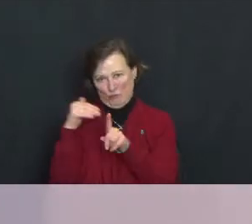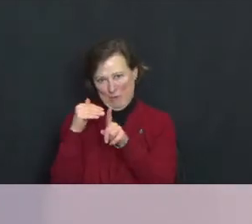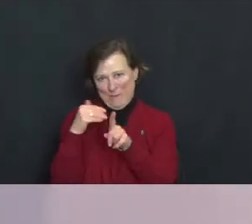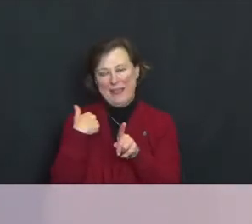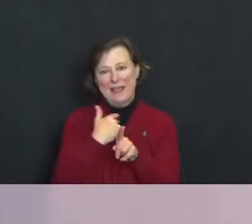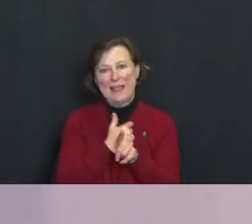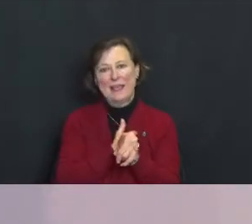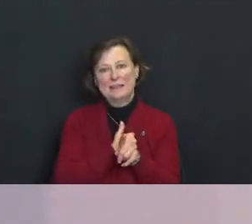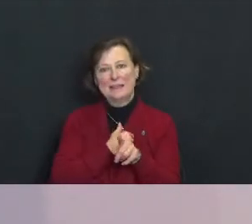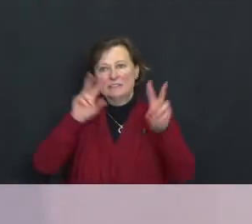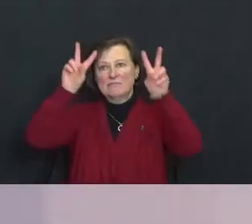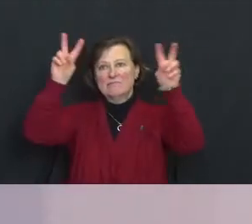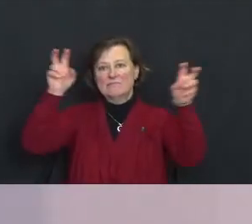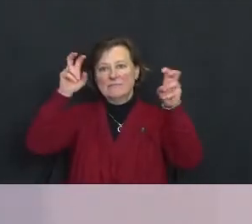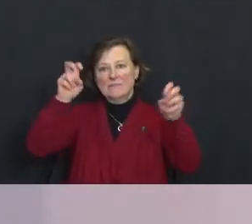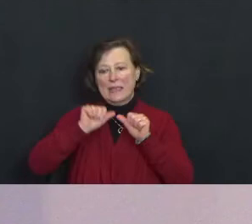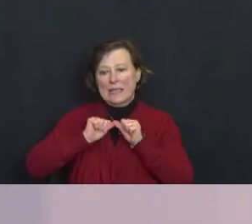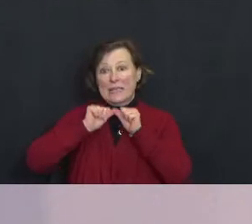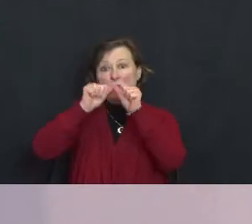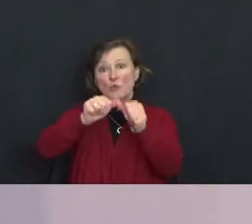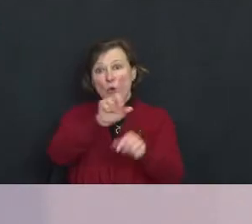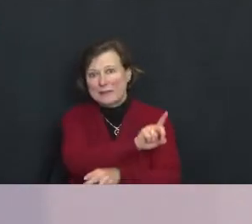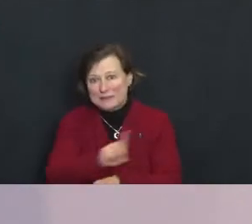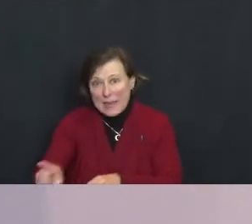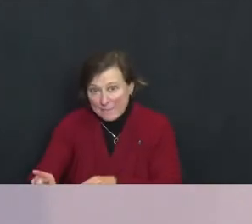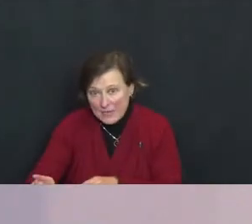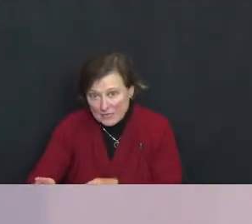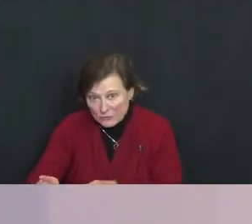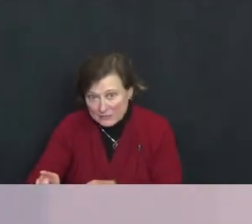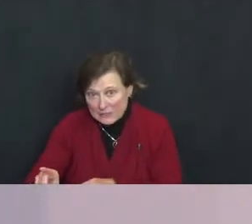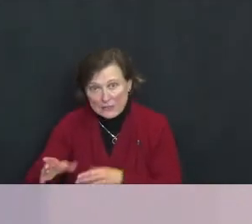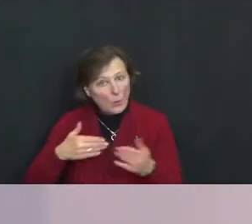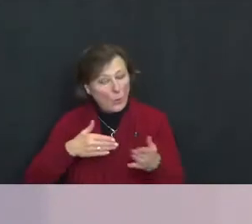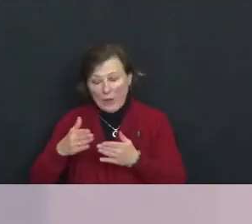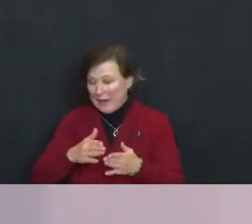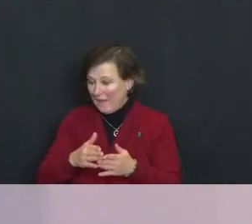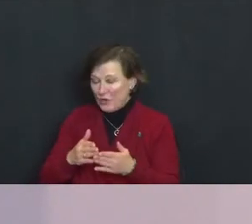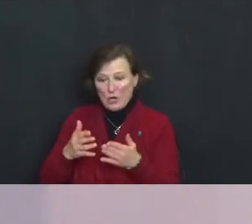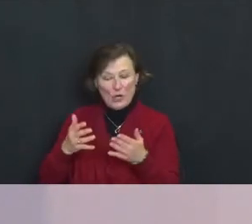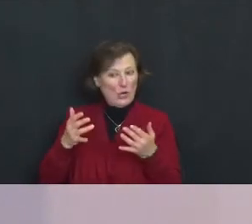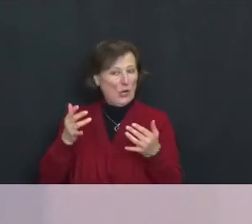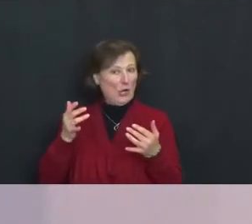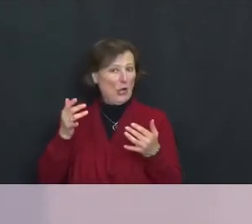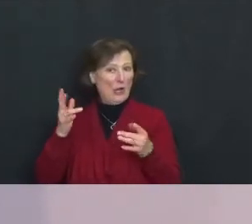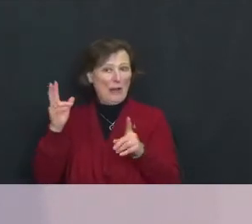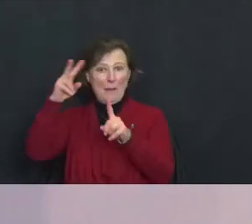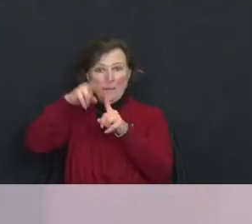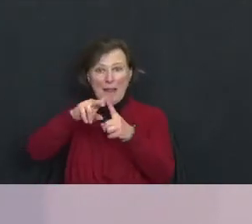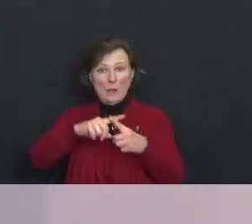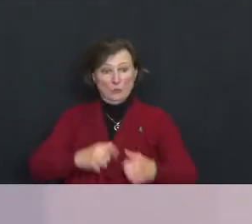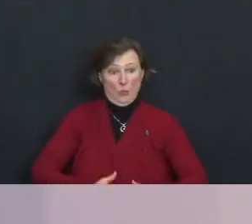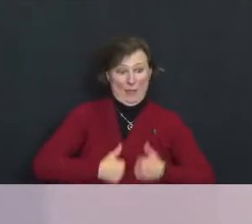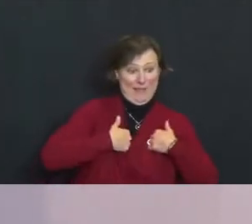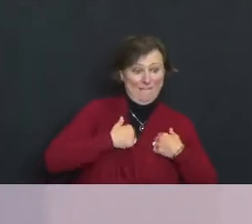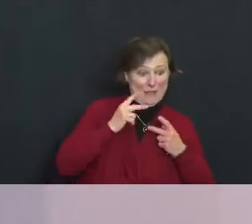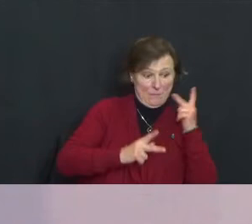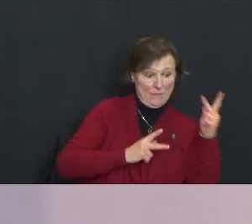damnation, in whatever form they appear, whether it's applied to the living, when you say somebody